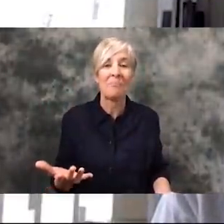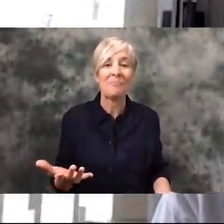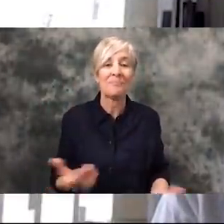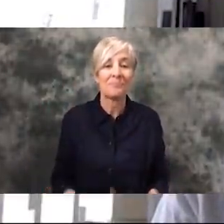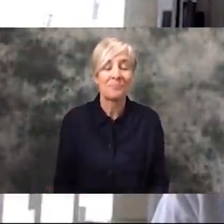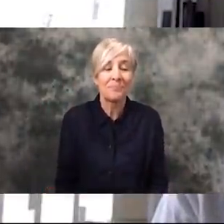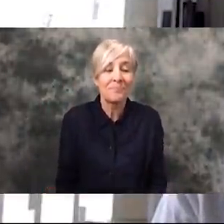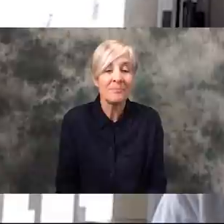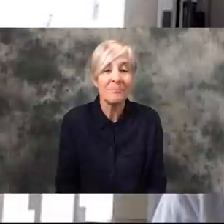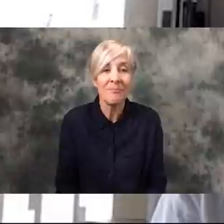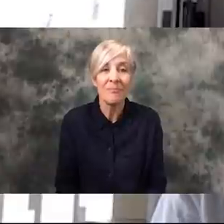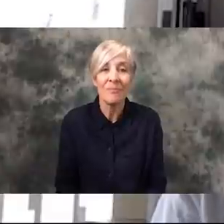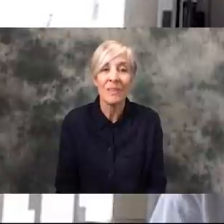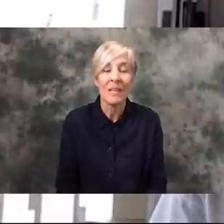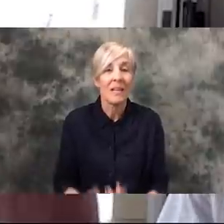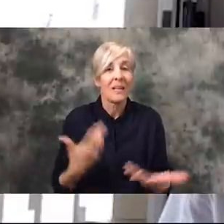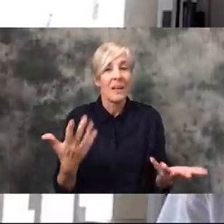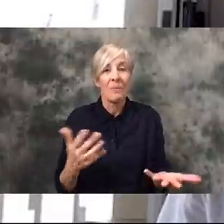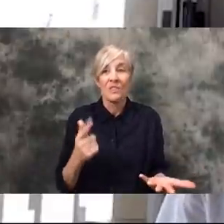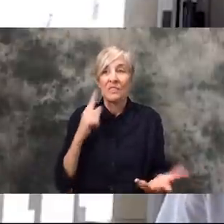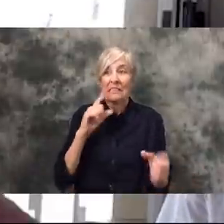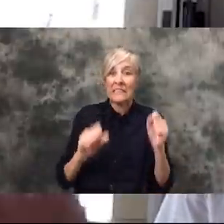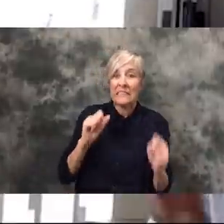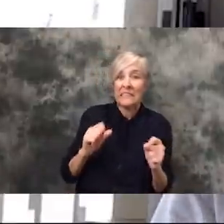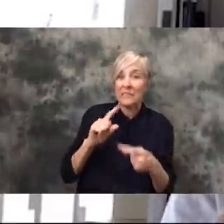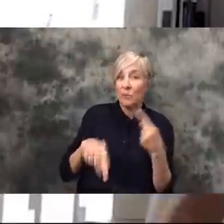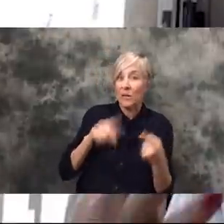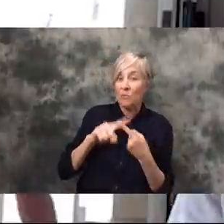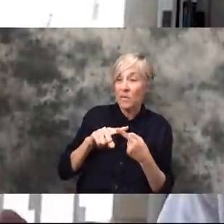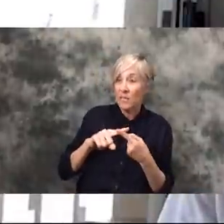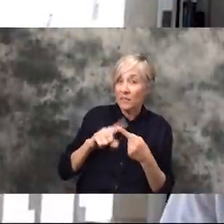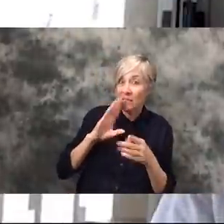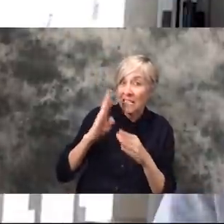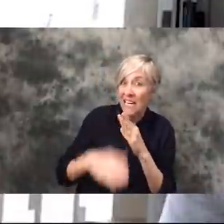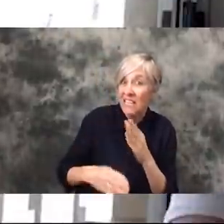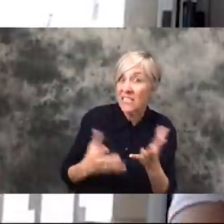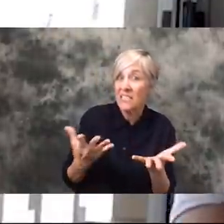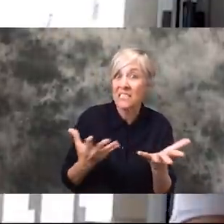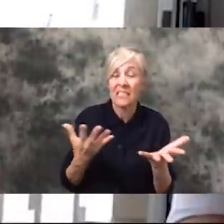of what's happened and when it's gonna end, you know. And I